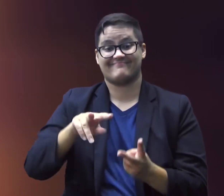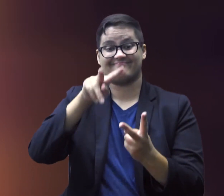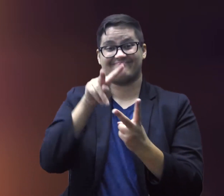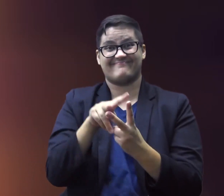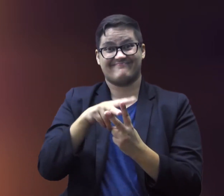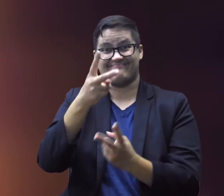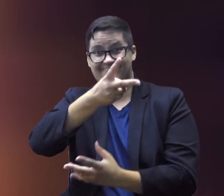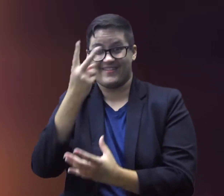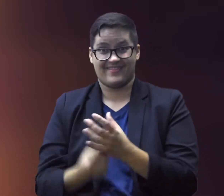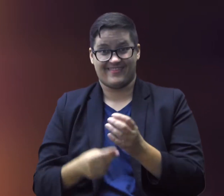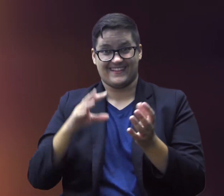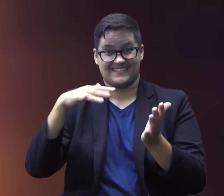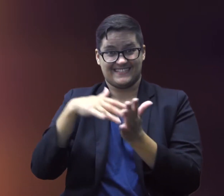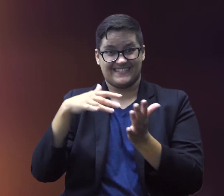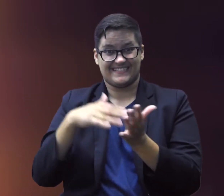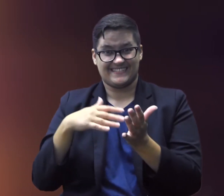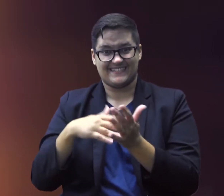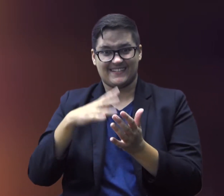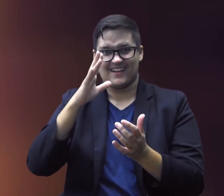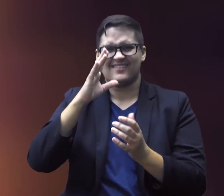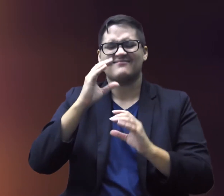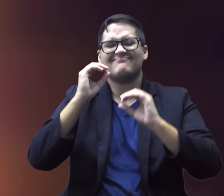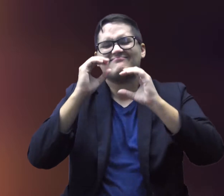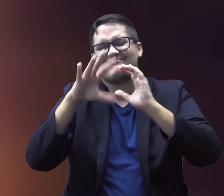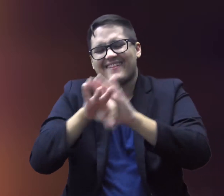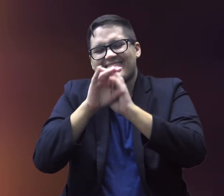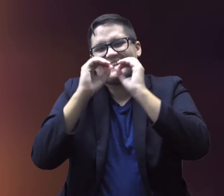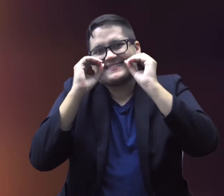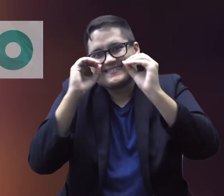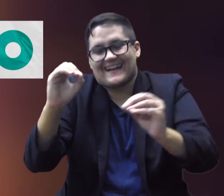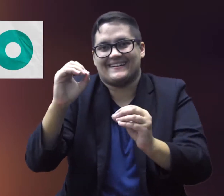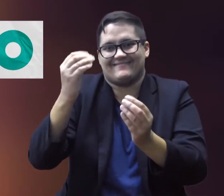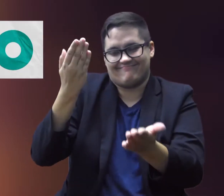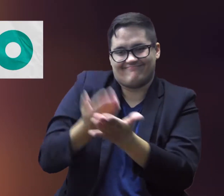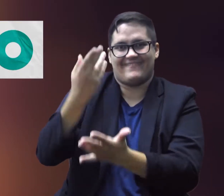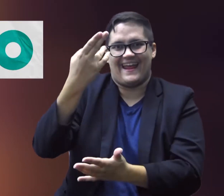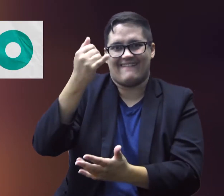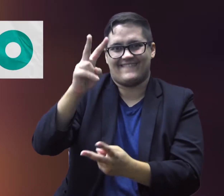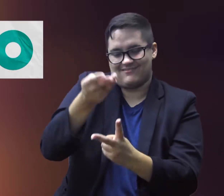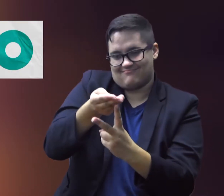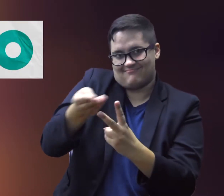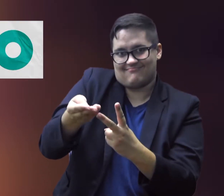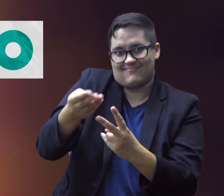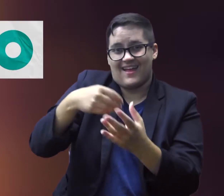Taken together, the two studies have not found a single case of HIV transmission